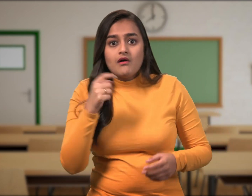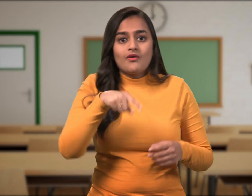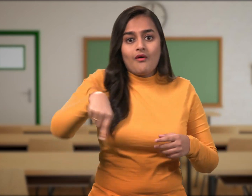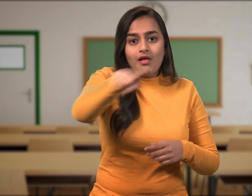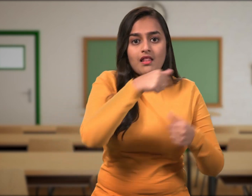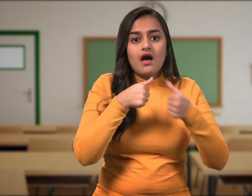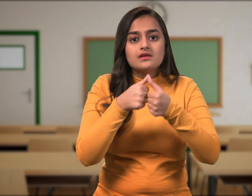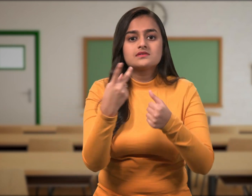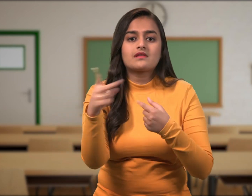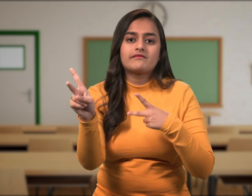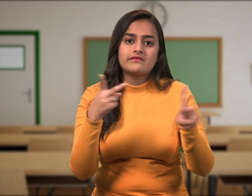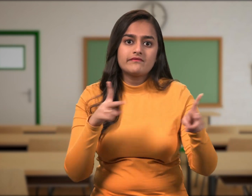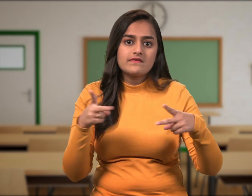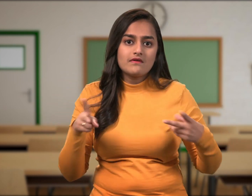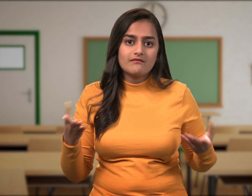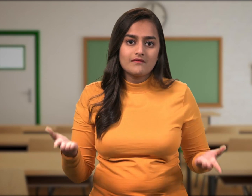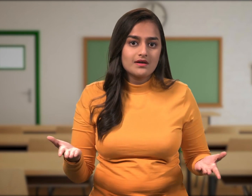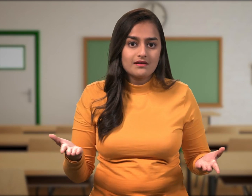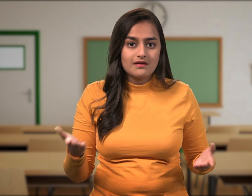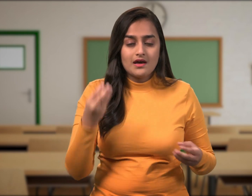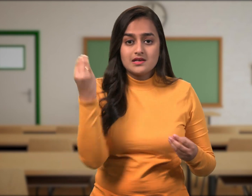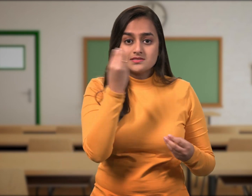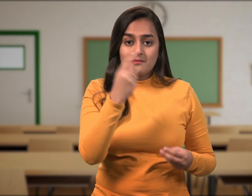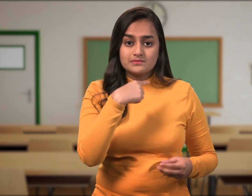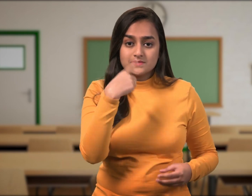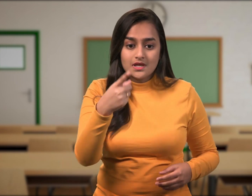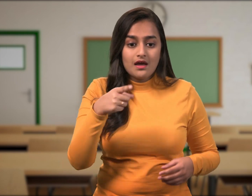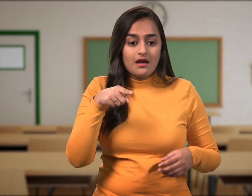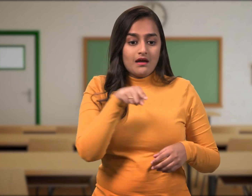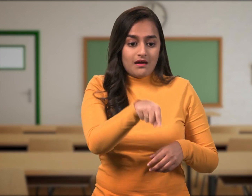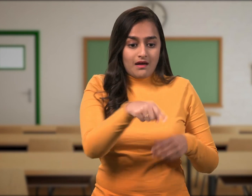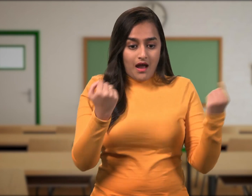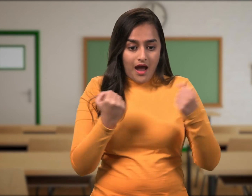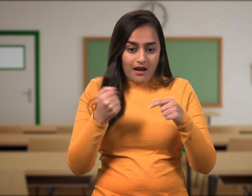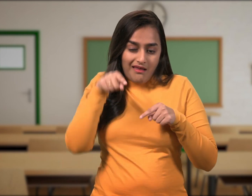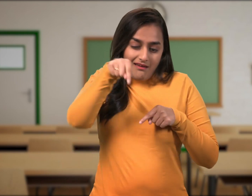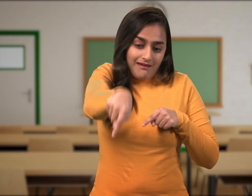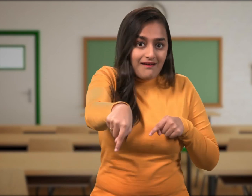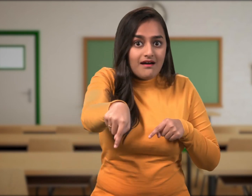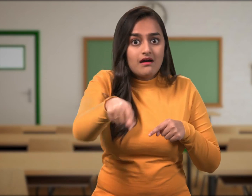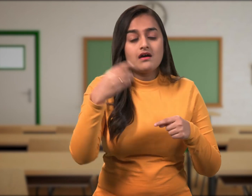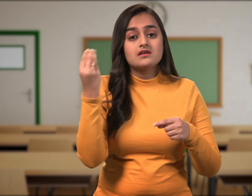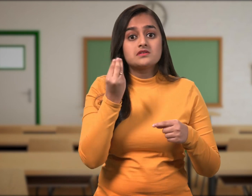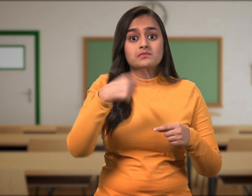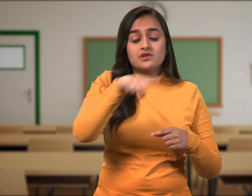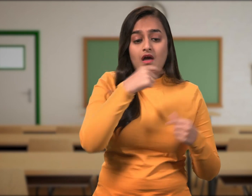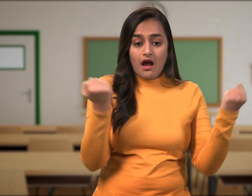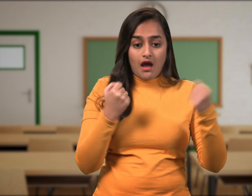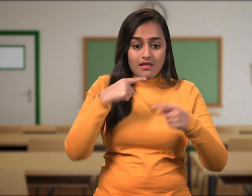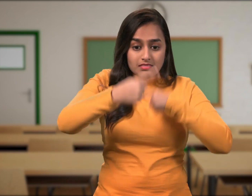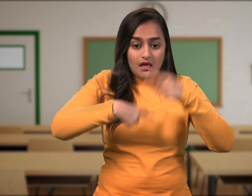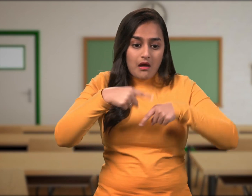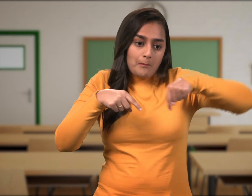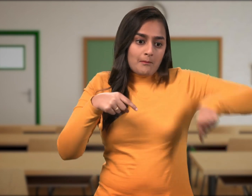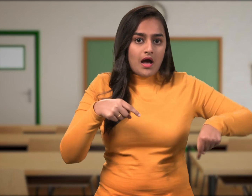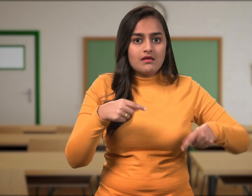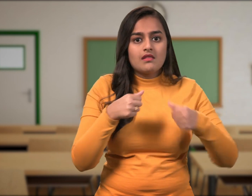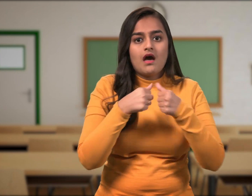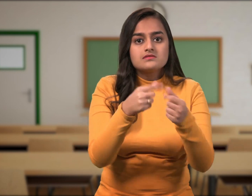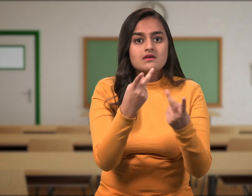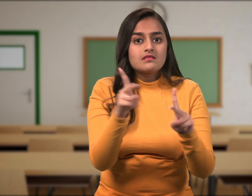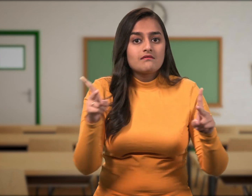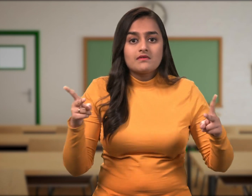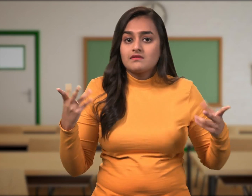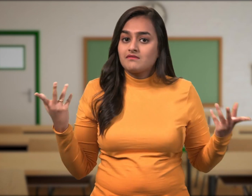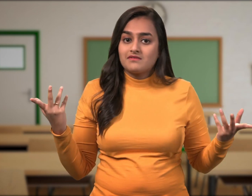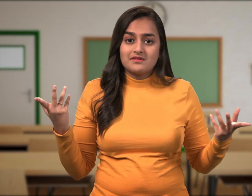They all selected different options and none of their answers matched.